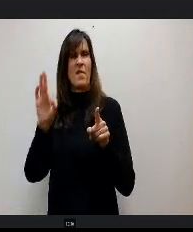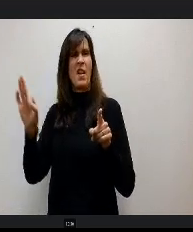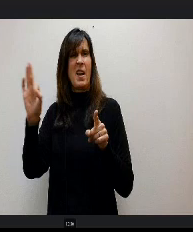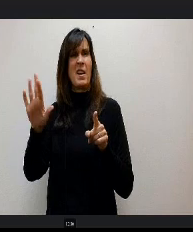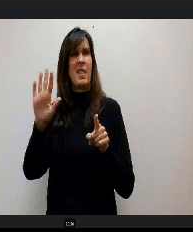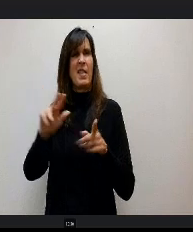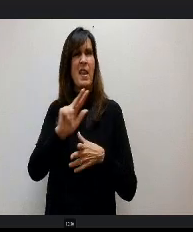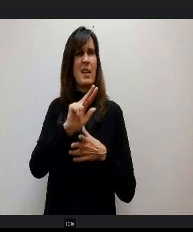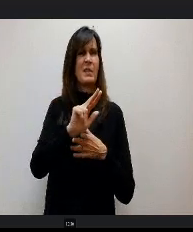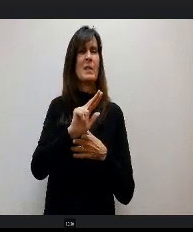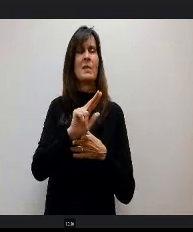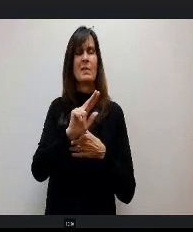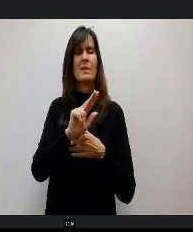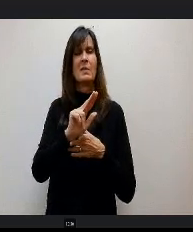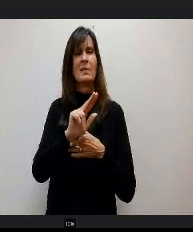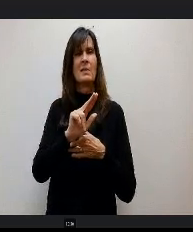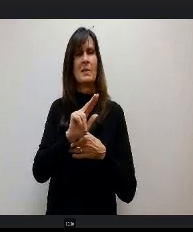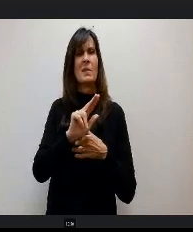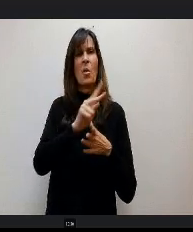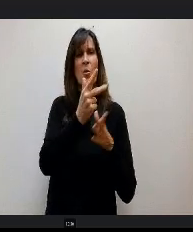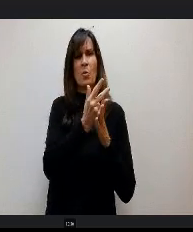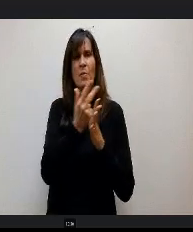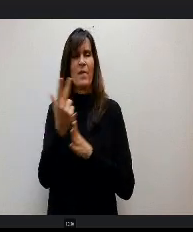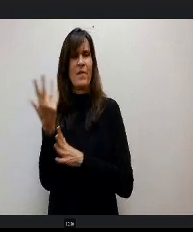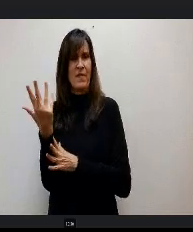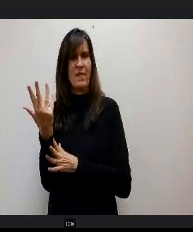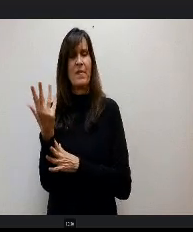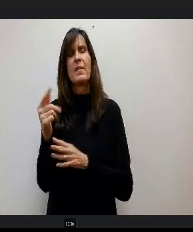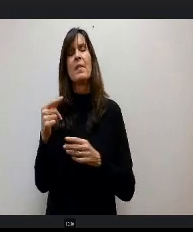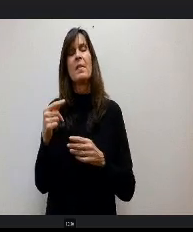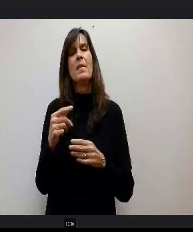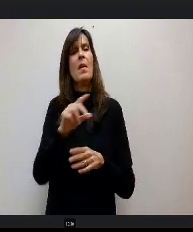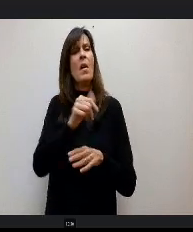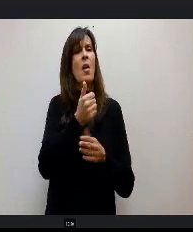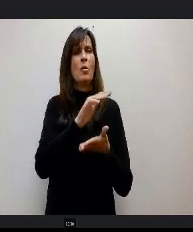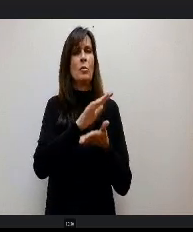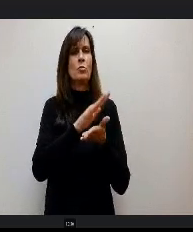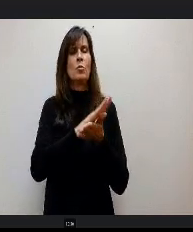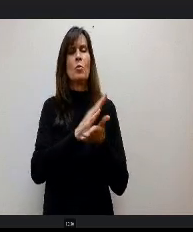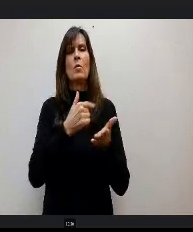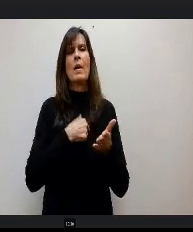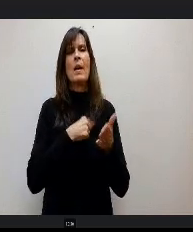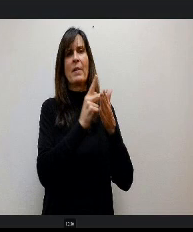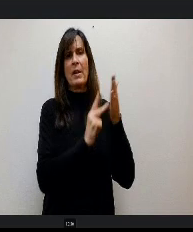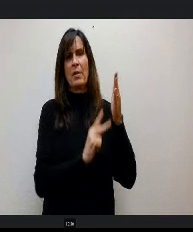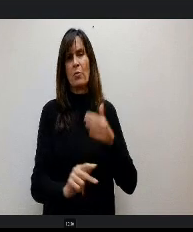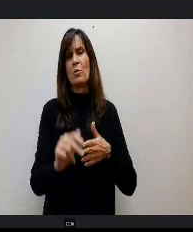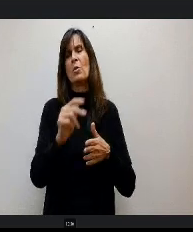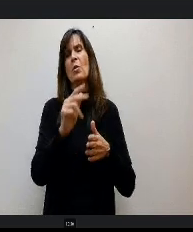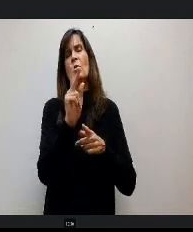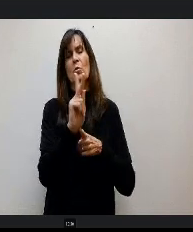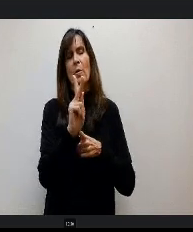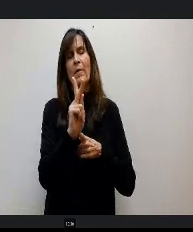rest of us is K through 12. So we offer a little bit of everything. We partner with the Space Foundation. We partner with lots of different